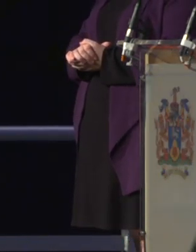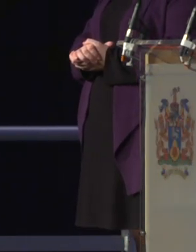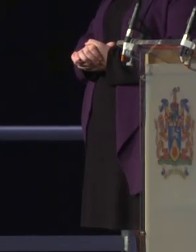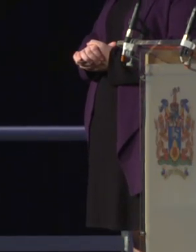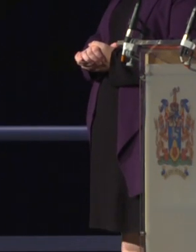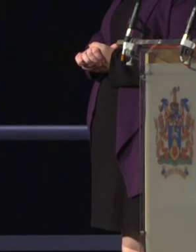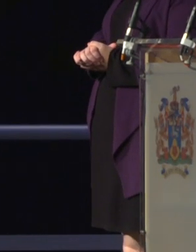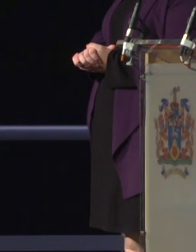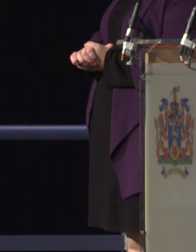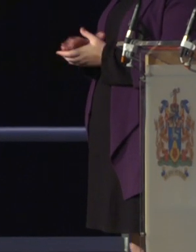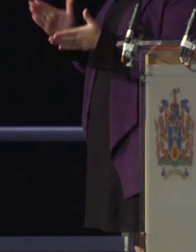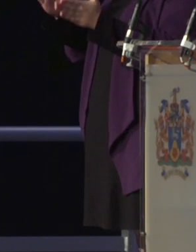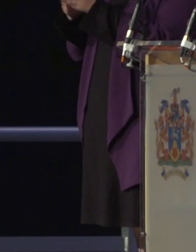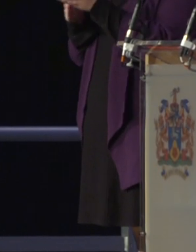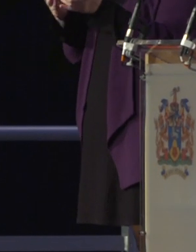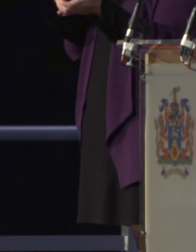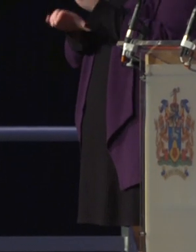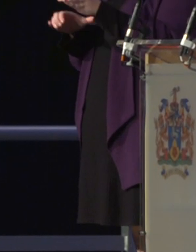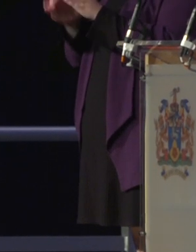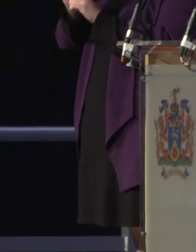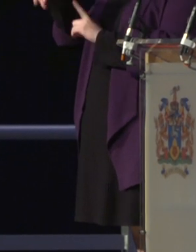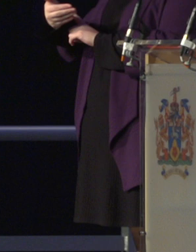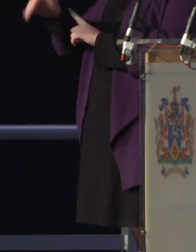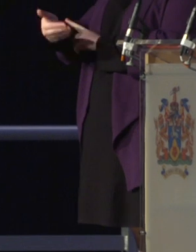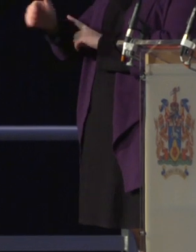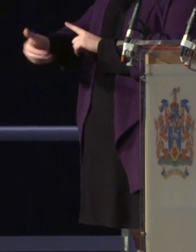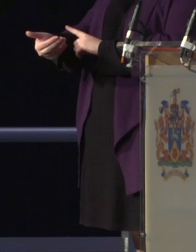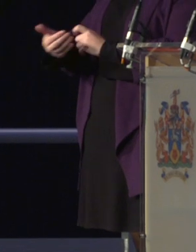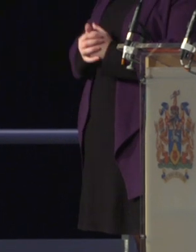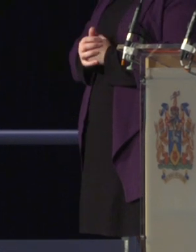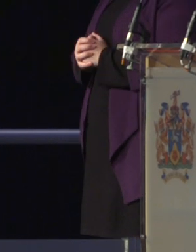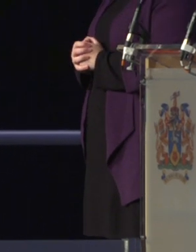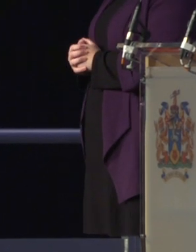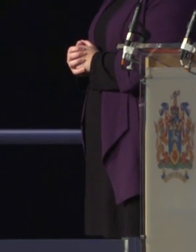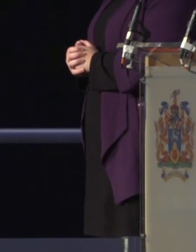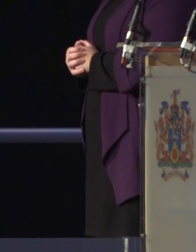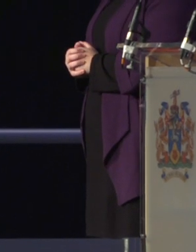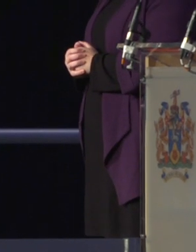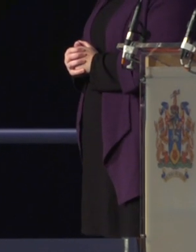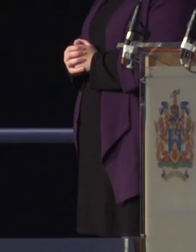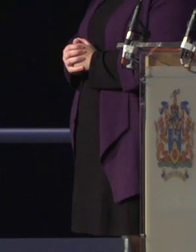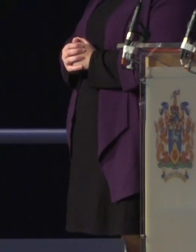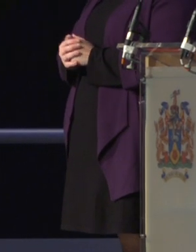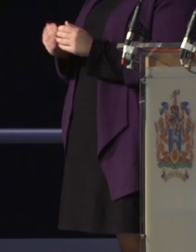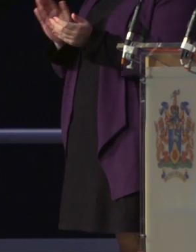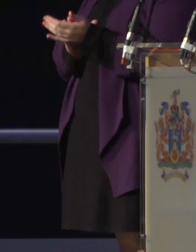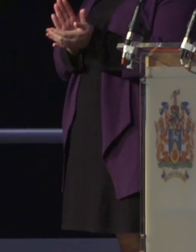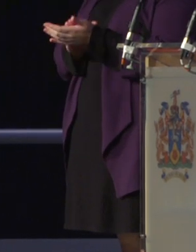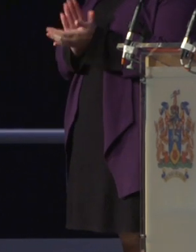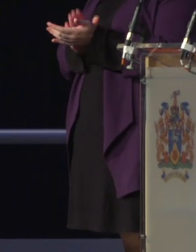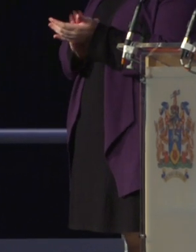Master of Science in Archeology